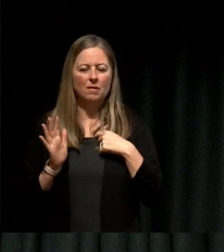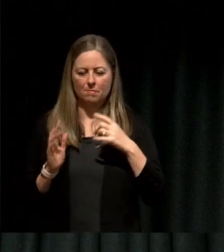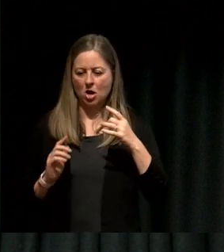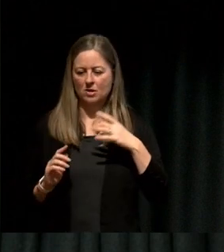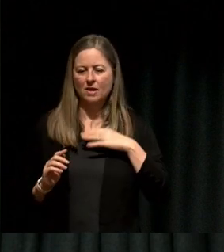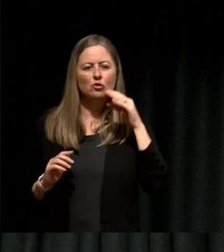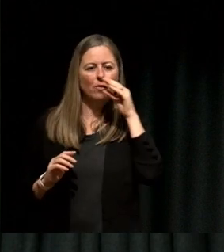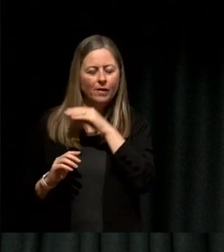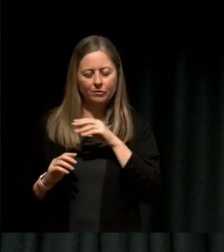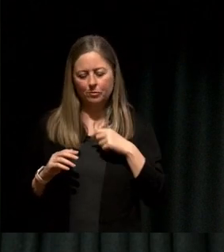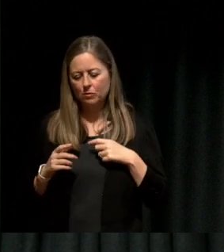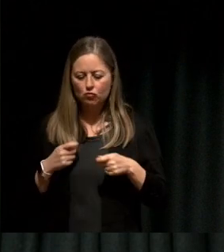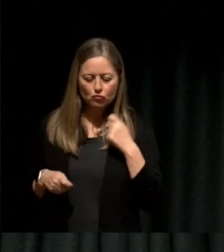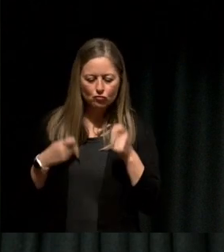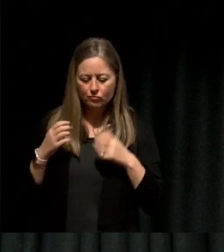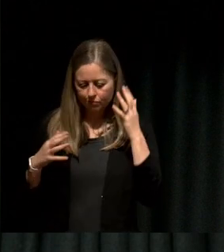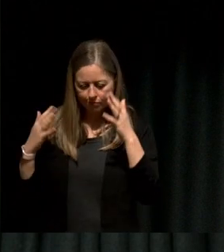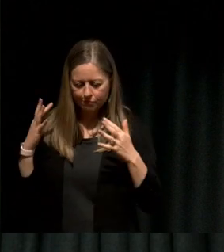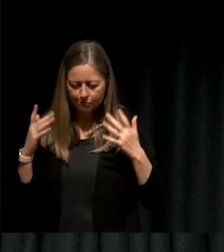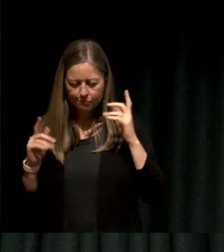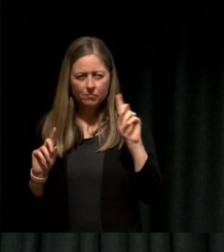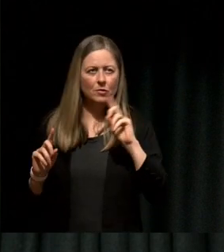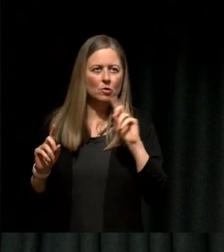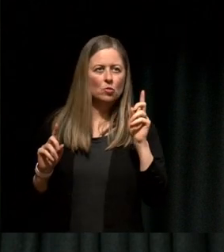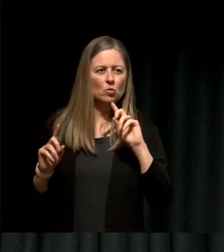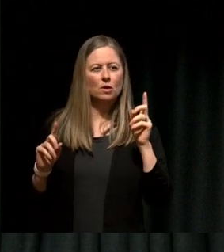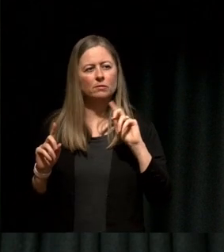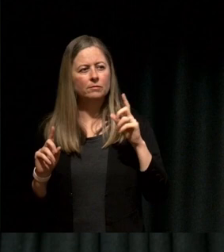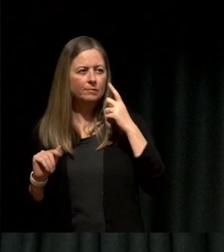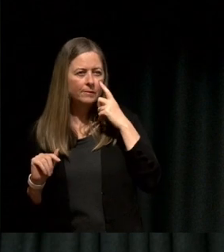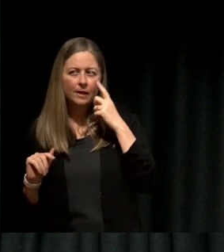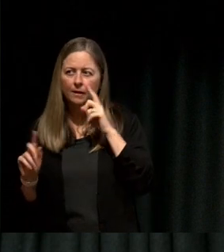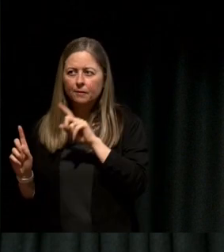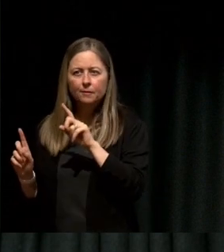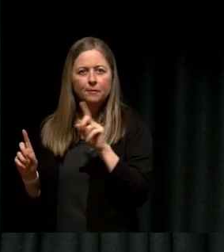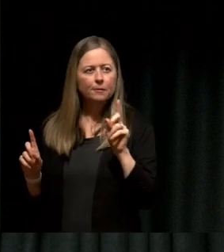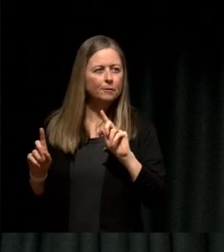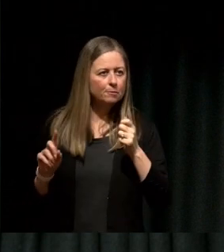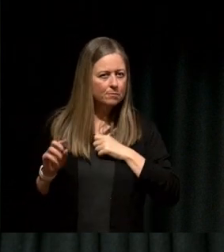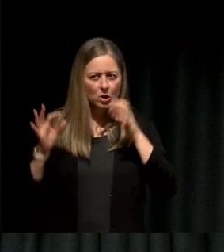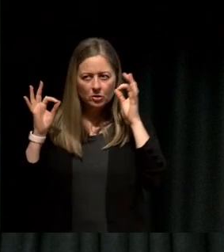To see how I'm going, what I'm liking, what I'm not, what I've learned, what decisions I've made, what I haven't, so it's good to reflect back.